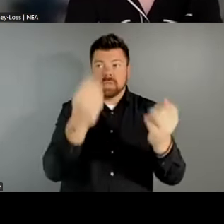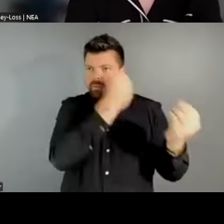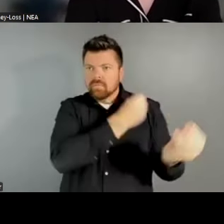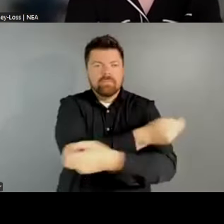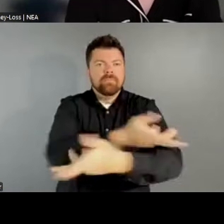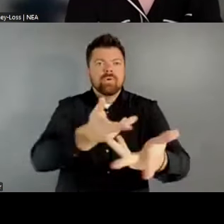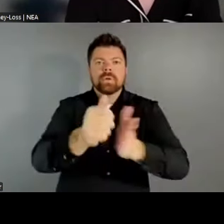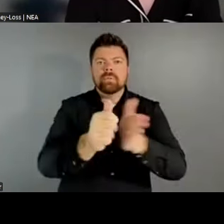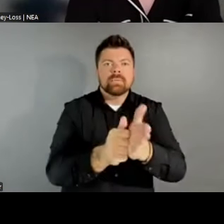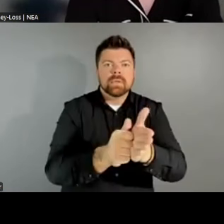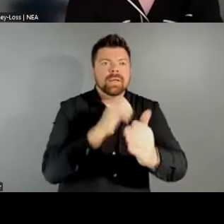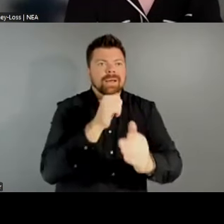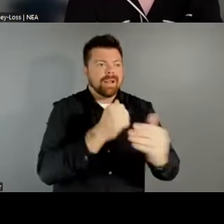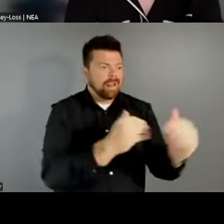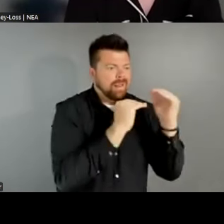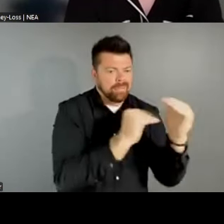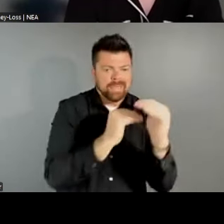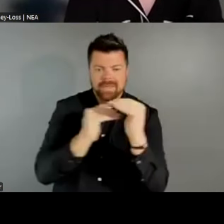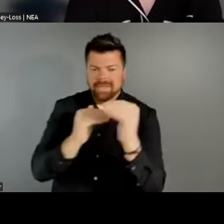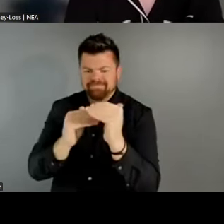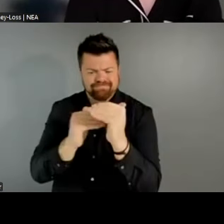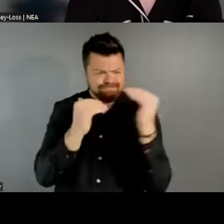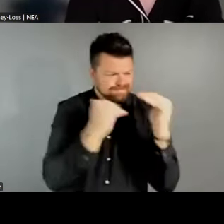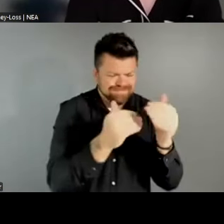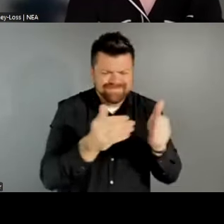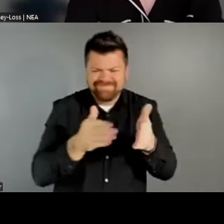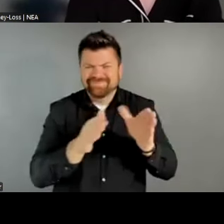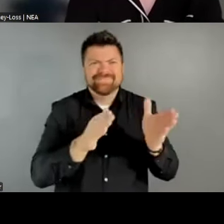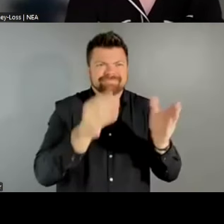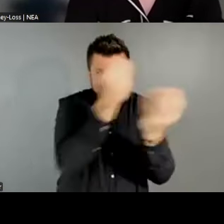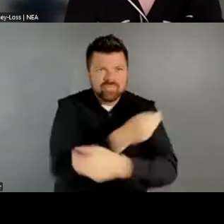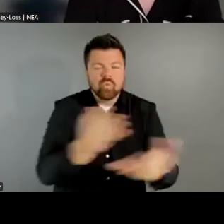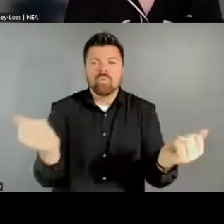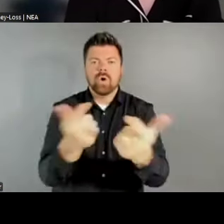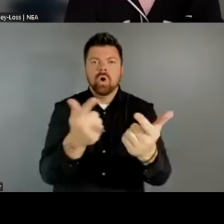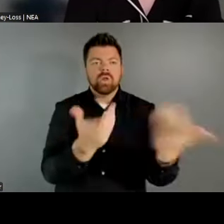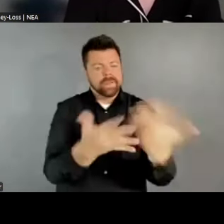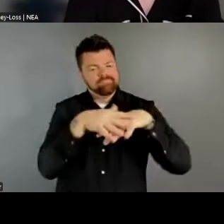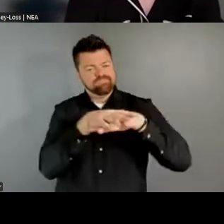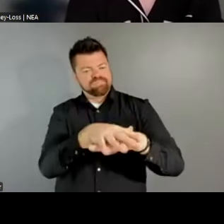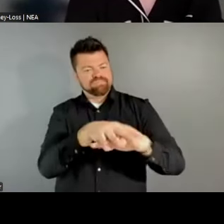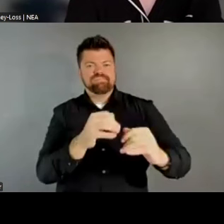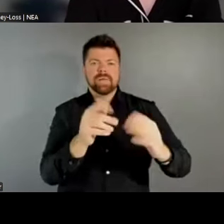across policy areas, and making sure that we're aligning policy with practice again. So some of